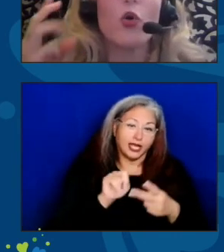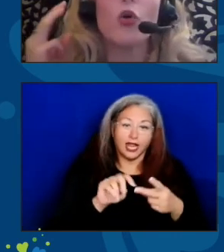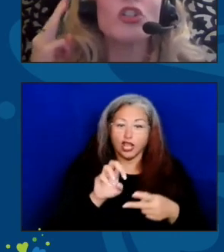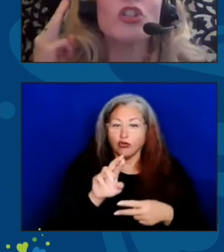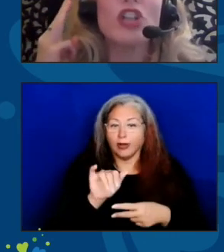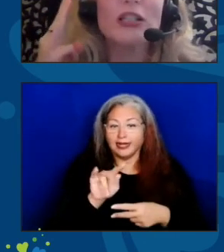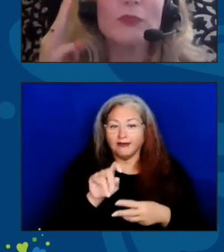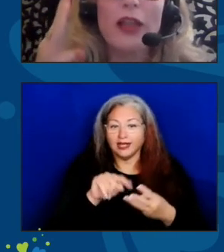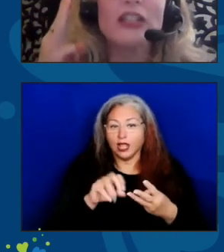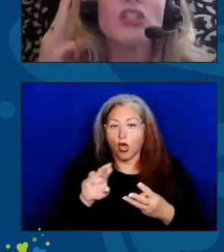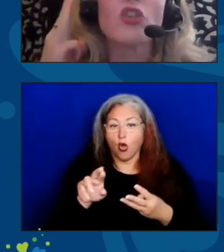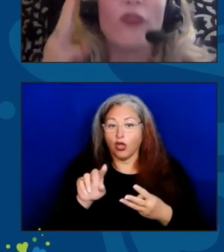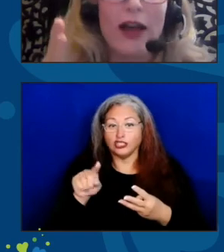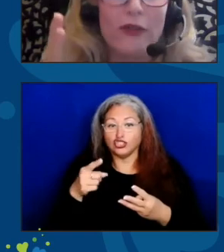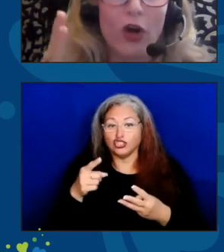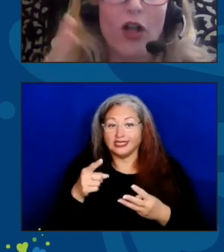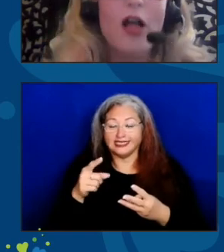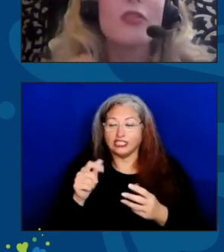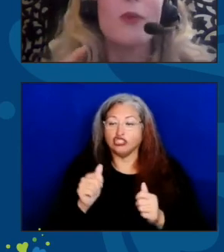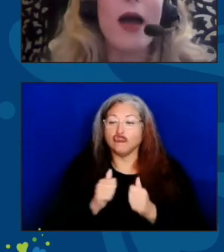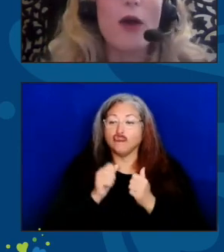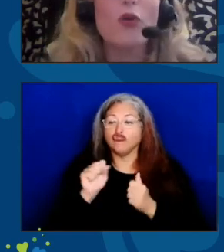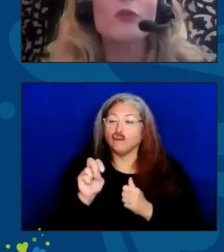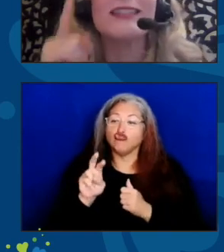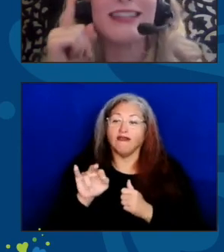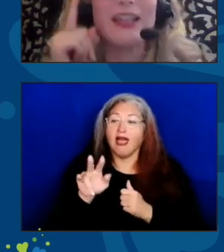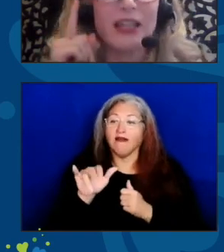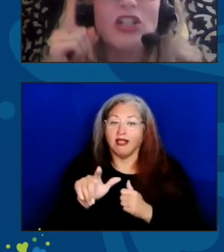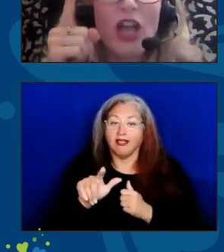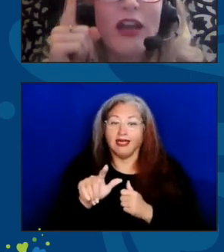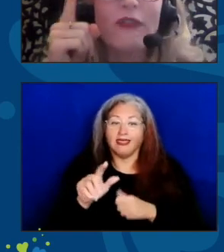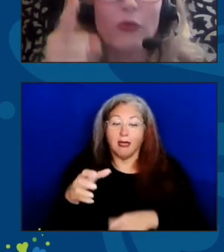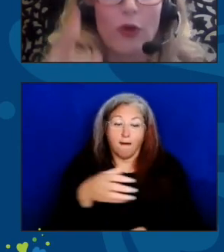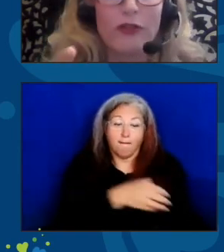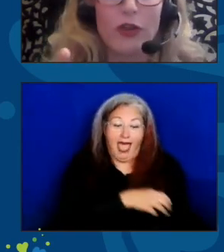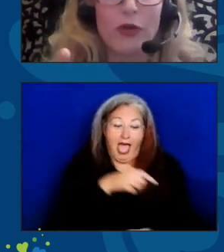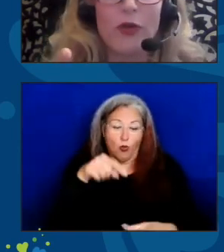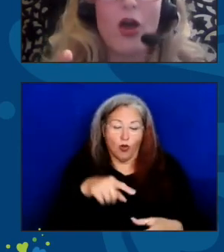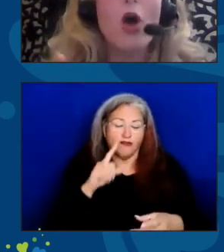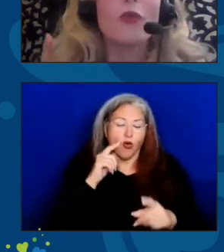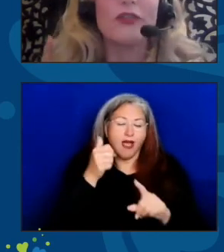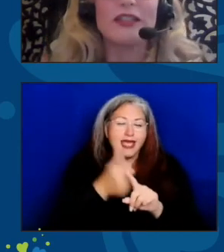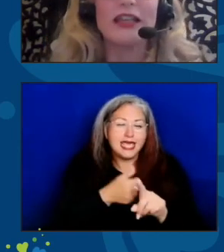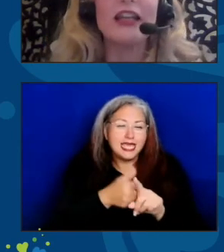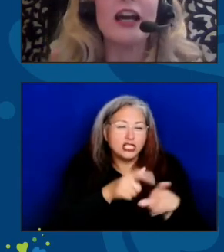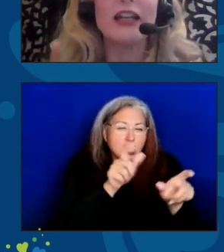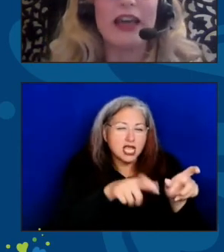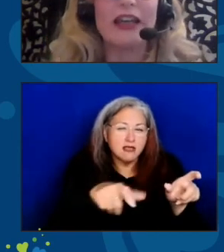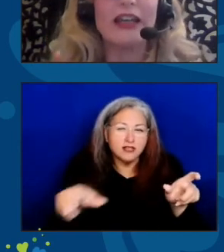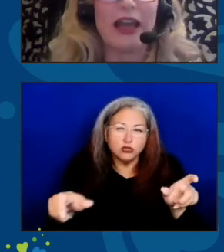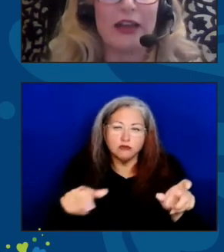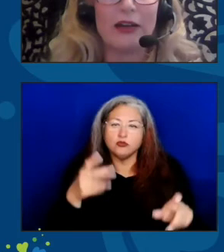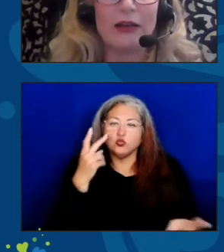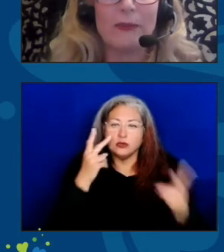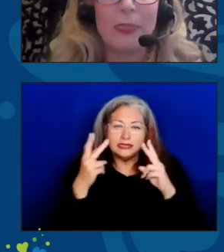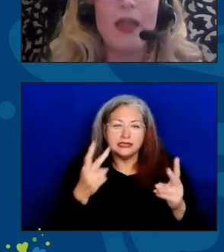or just plain survival. The power is in each and every one of you. We've seen it again and again.